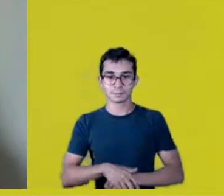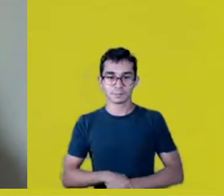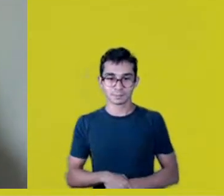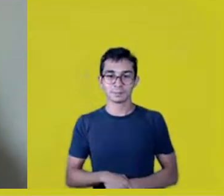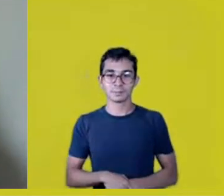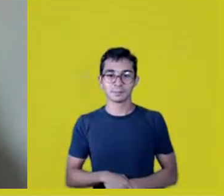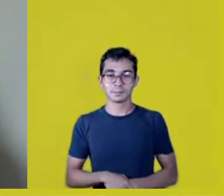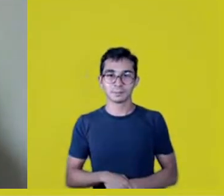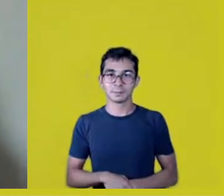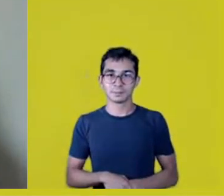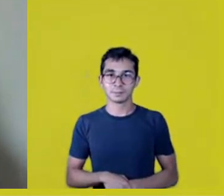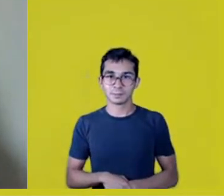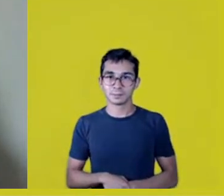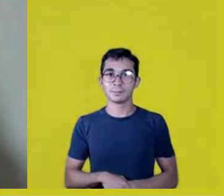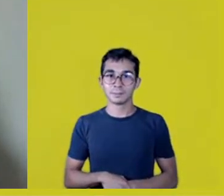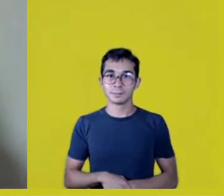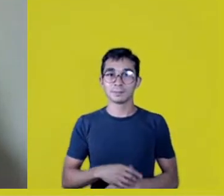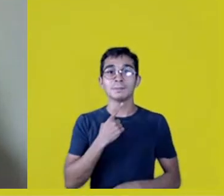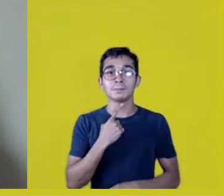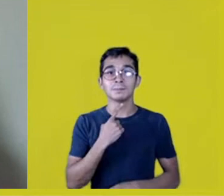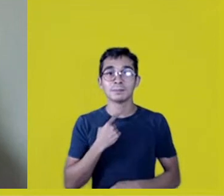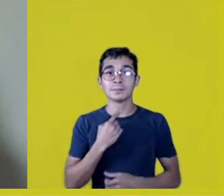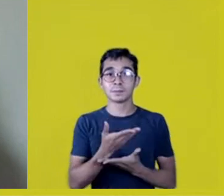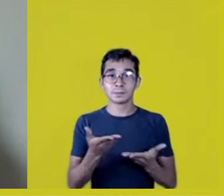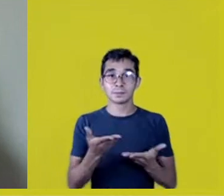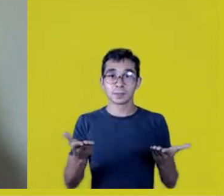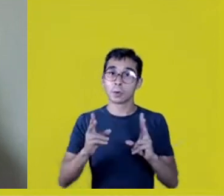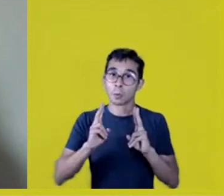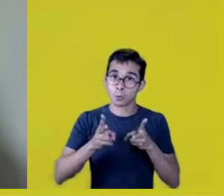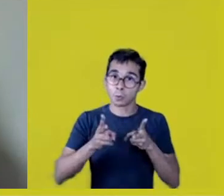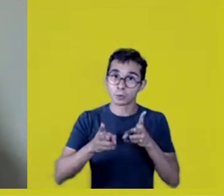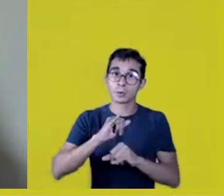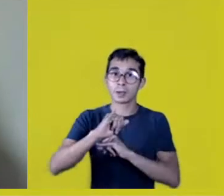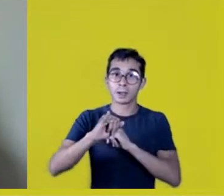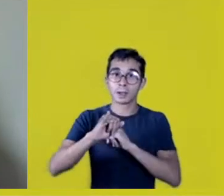We invite you all to stay tuned to Sesc’s programming,